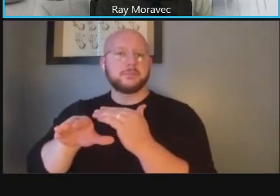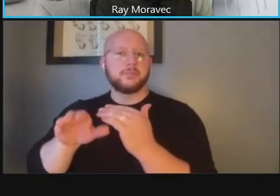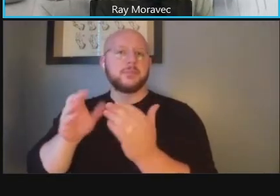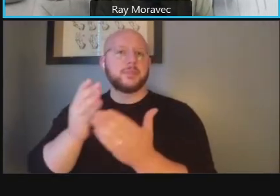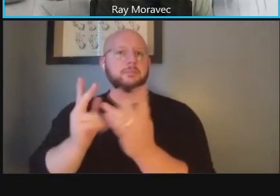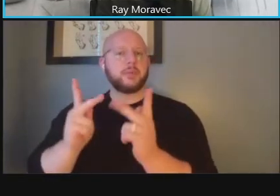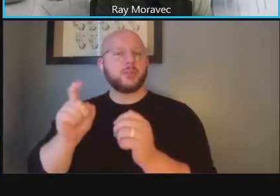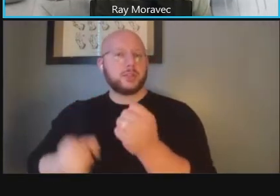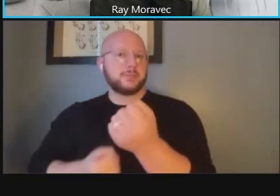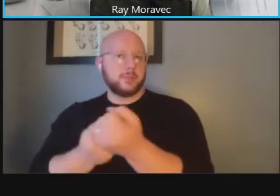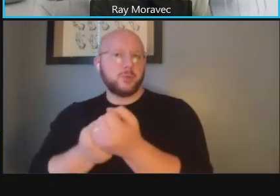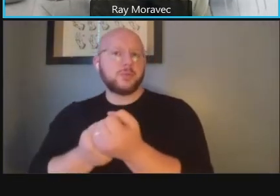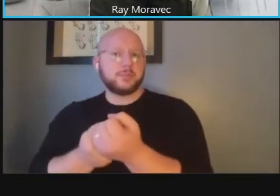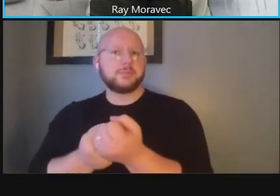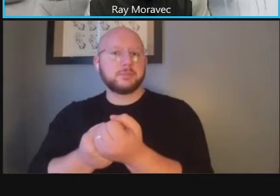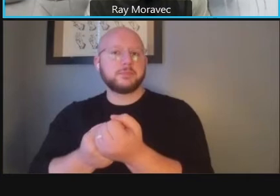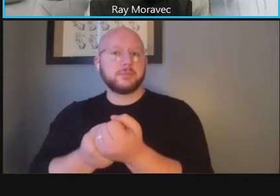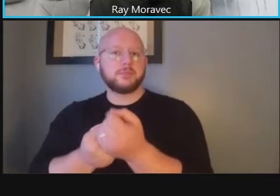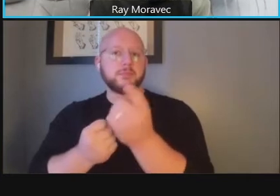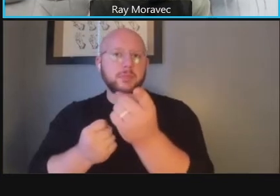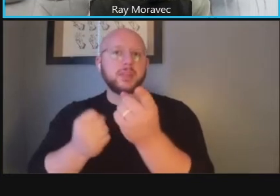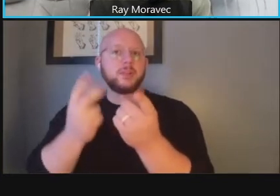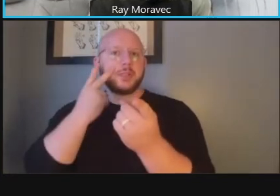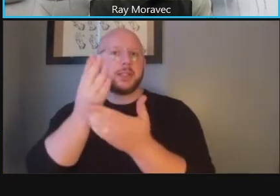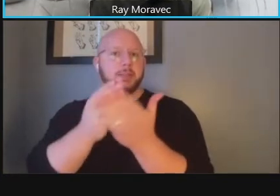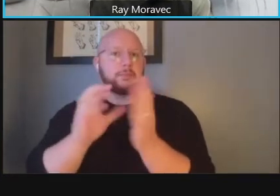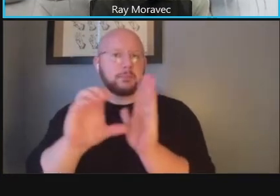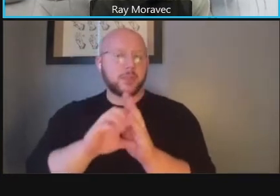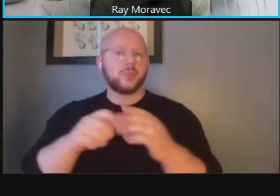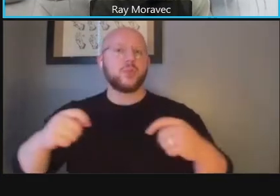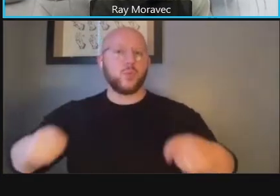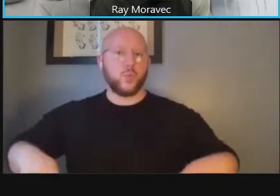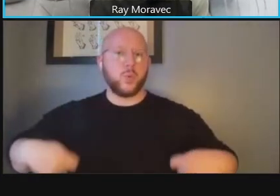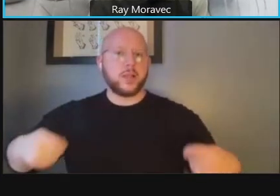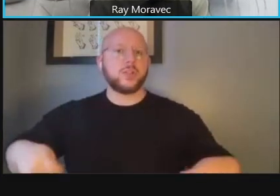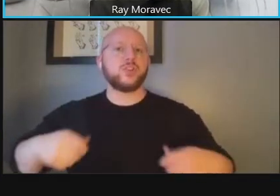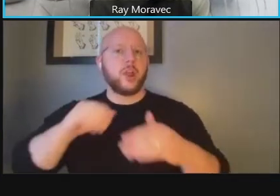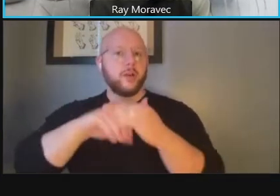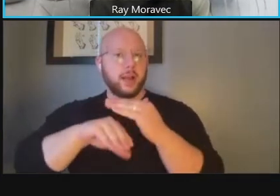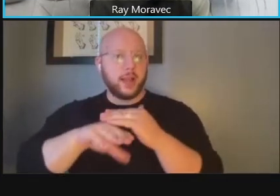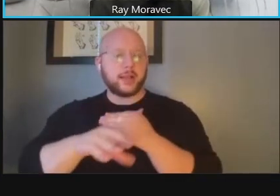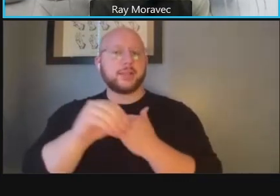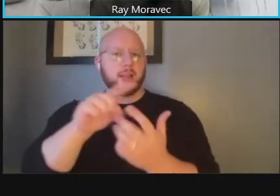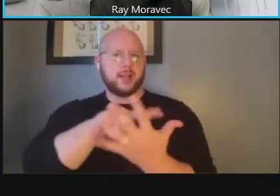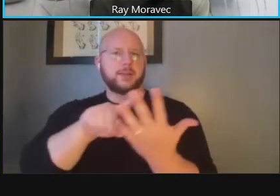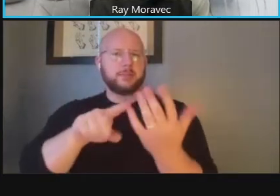you see here some pictures with the wheelchair access and other things making sure there's